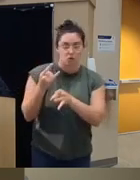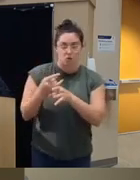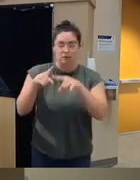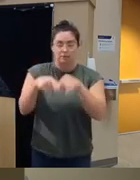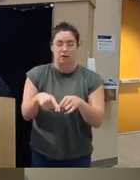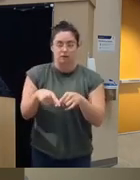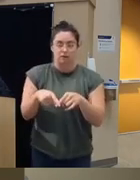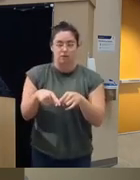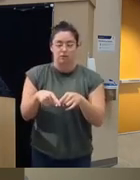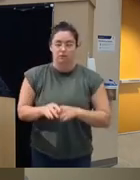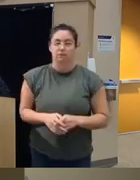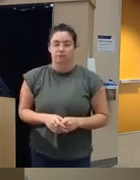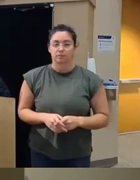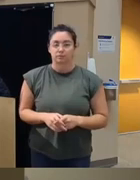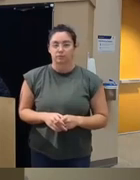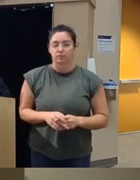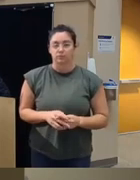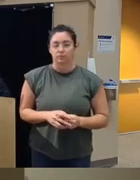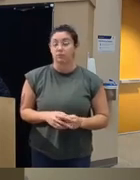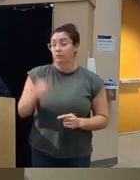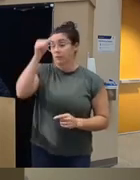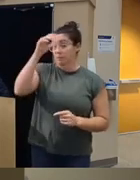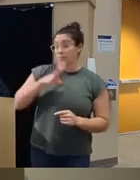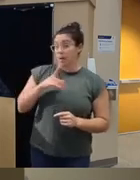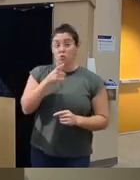that were there were male clients that were referred by the court because they were having